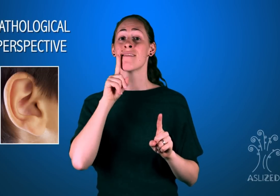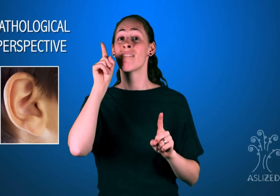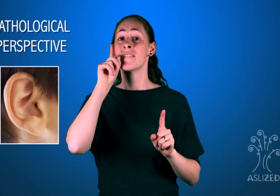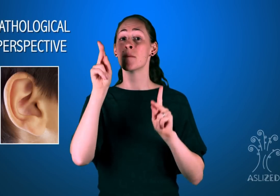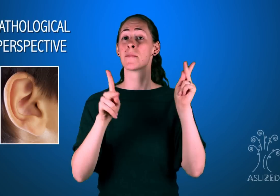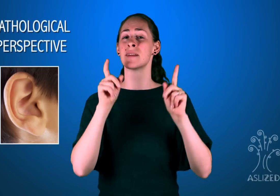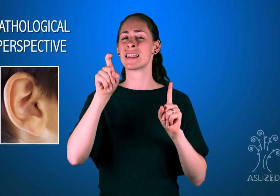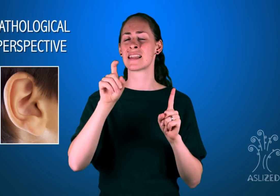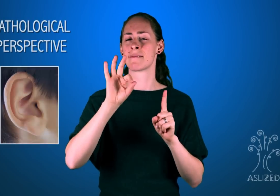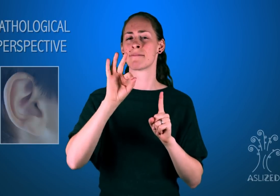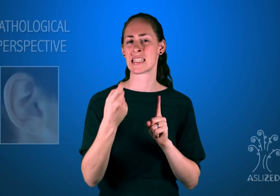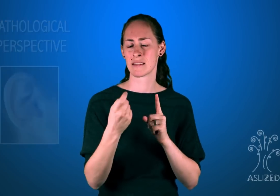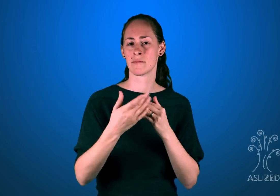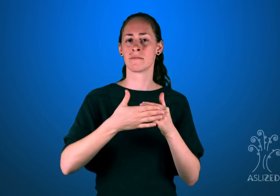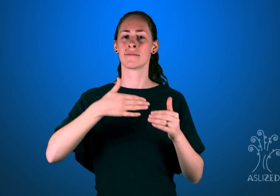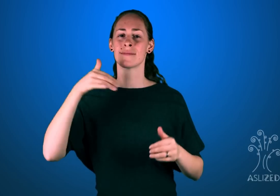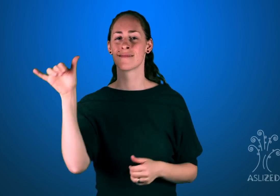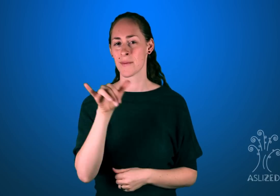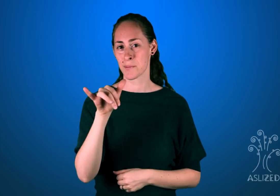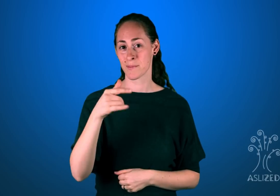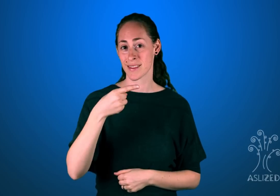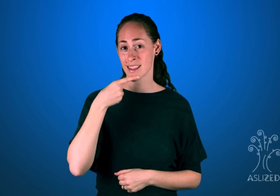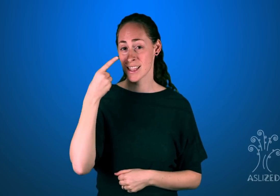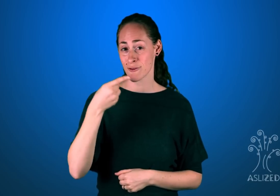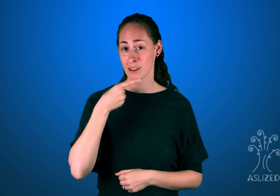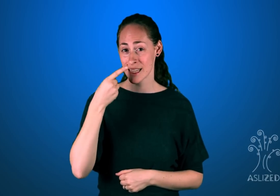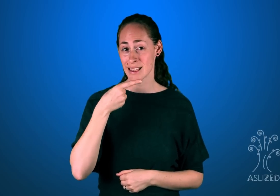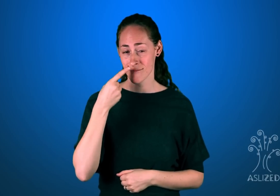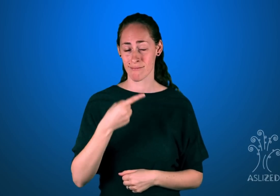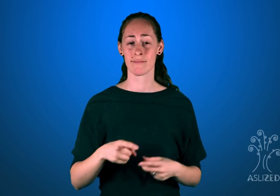Deaf people as in need of "fixing" in order to be the same as hearing people. The second perspective is a